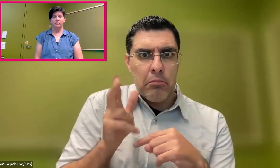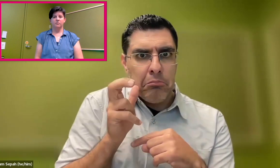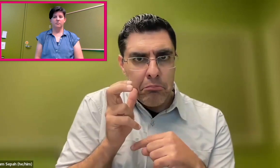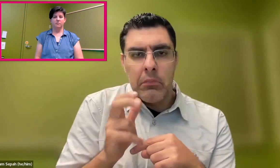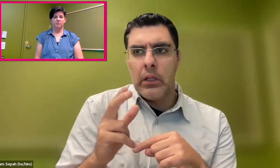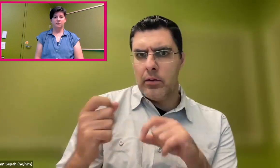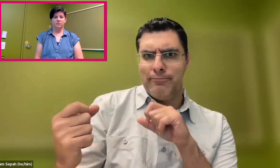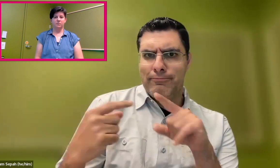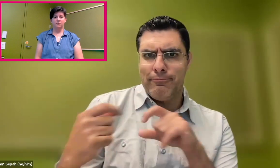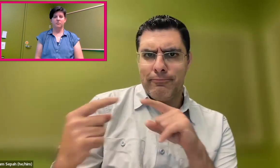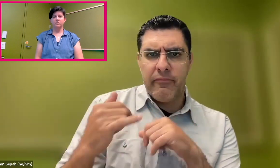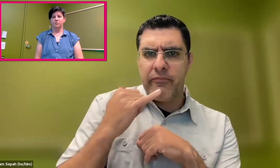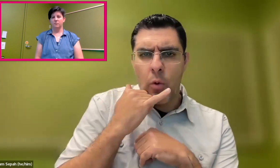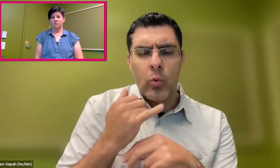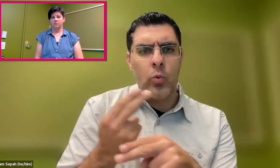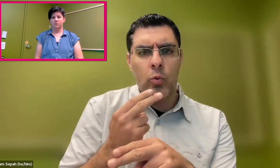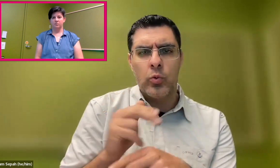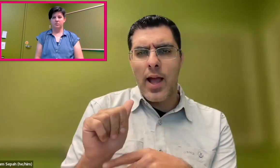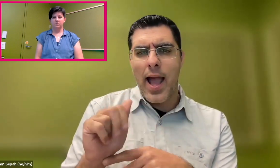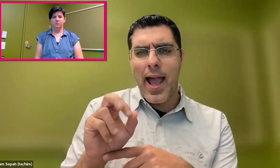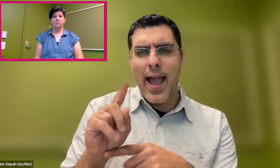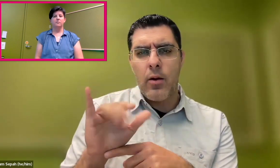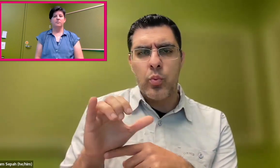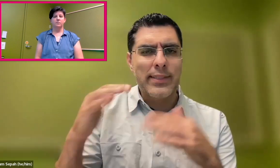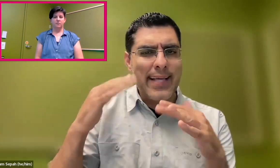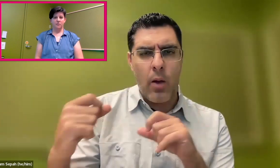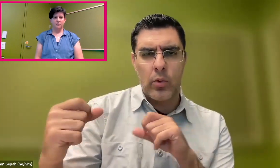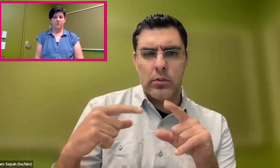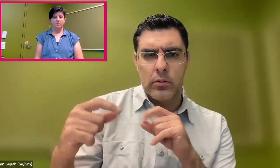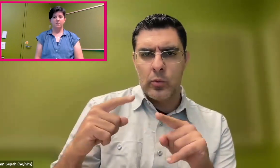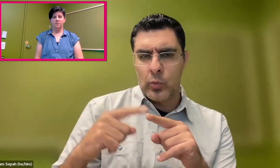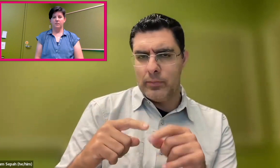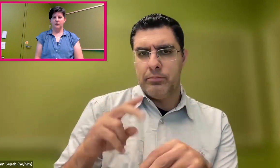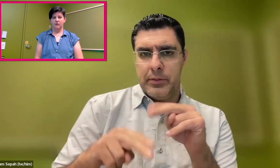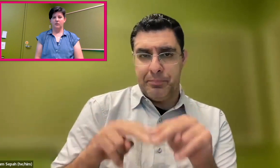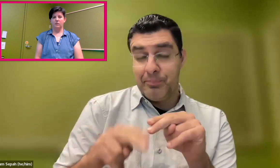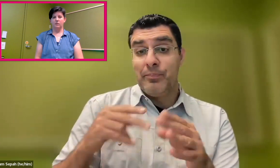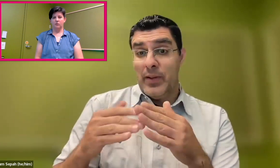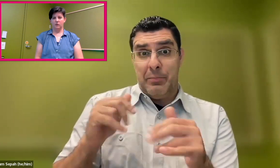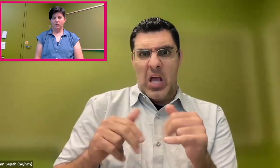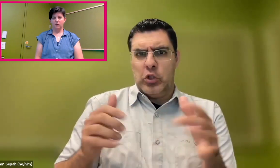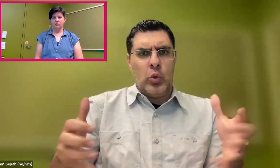because he couldn't hear or use the phone and use acoustics.